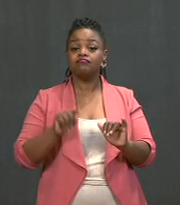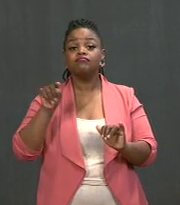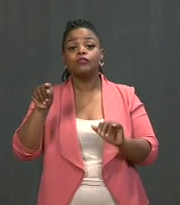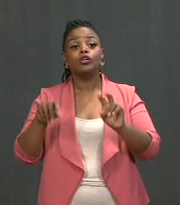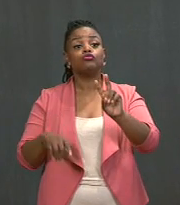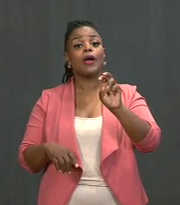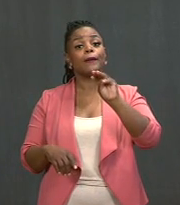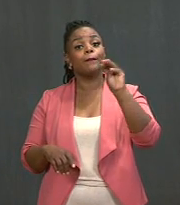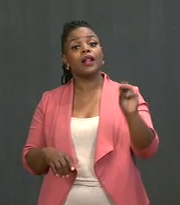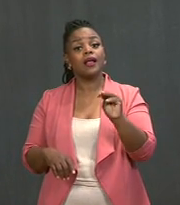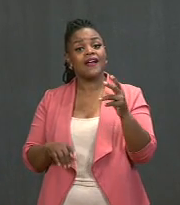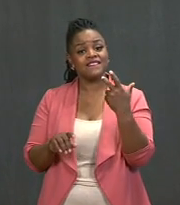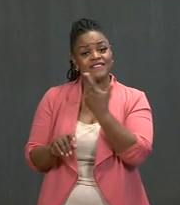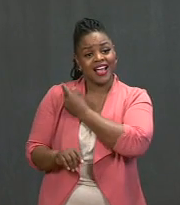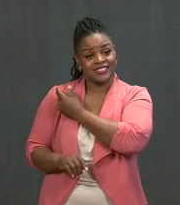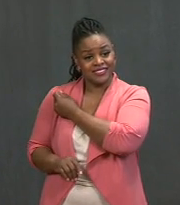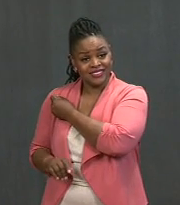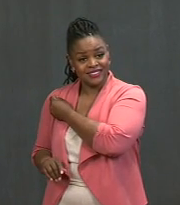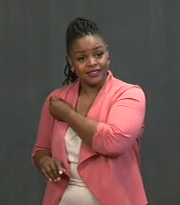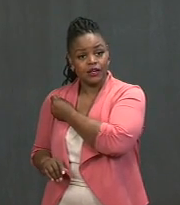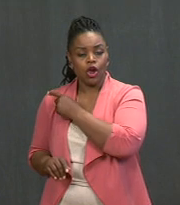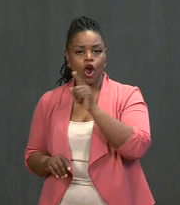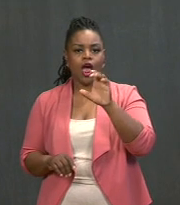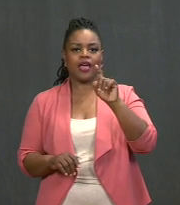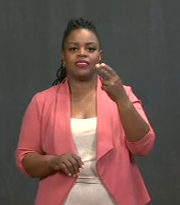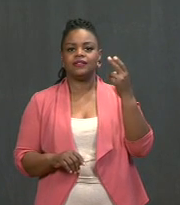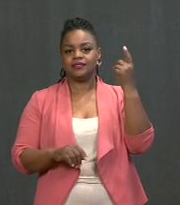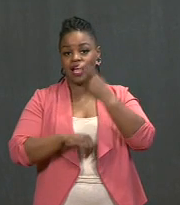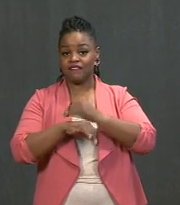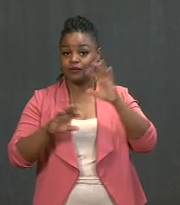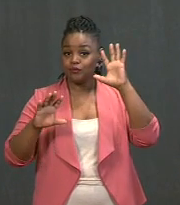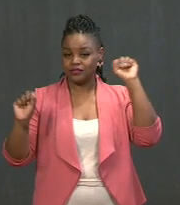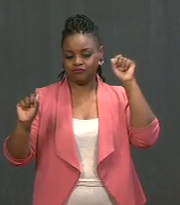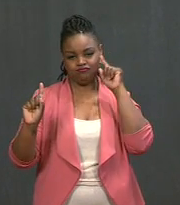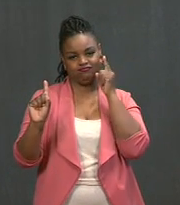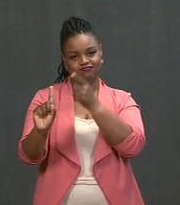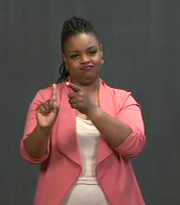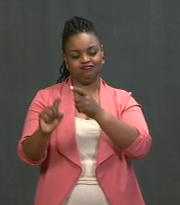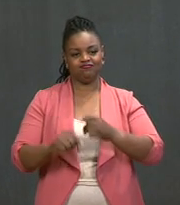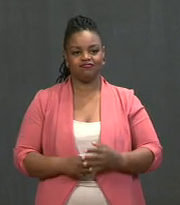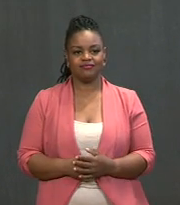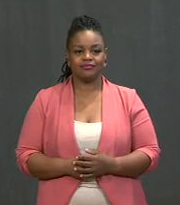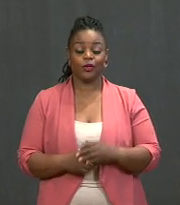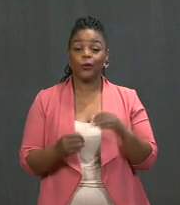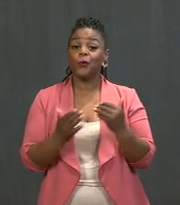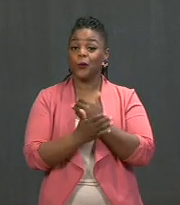by the 100th day in office. That, of course, is the new goal I set after passing